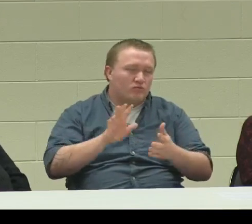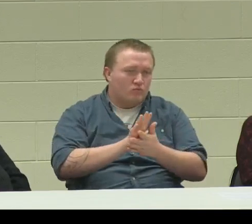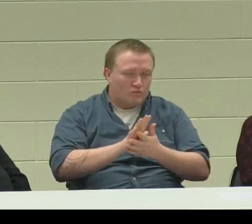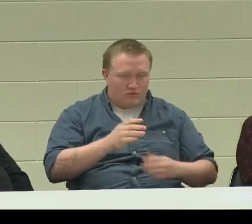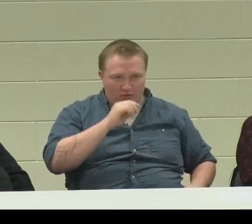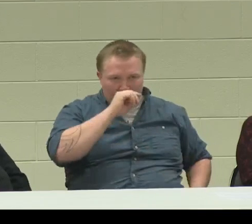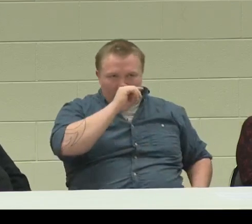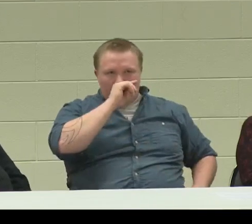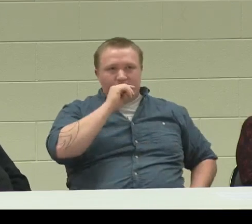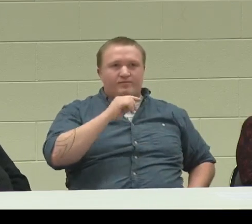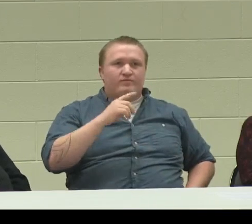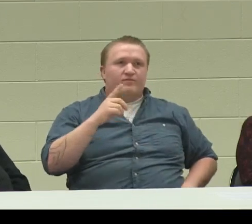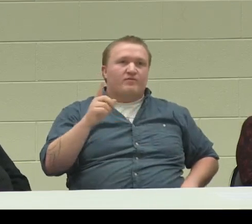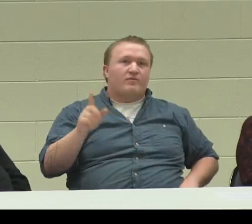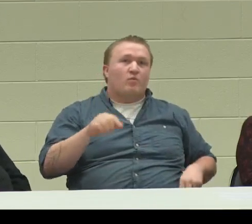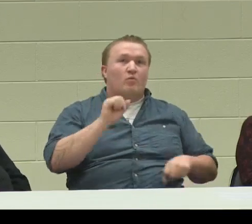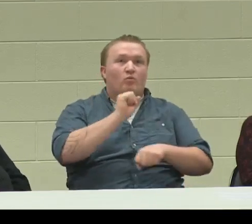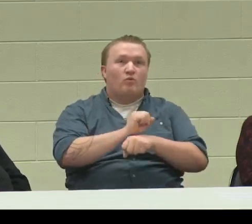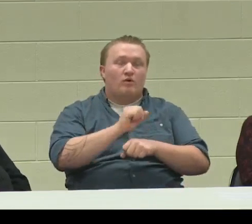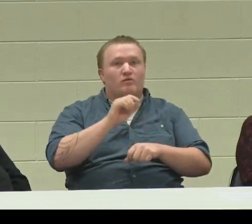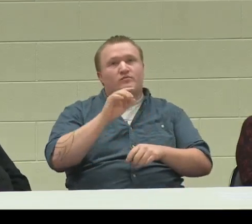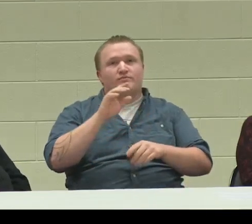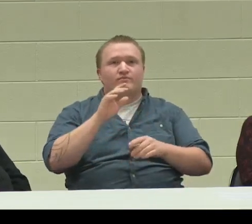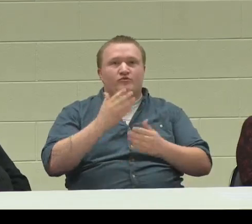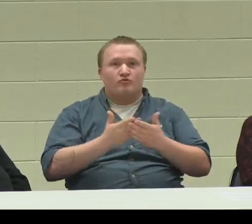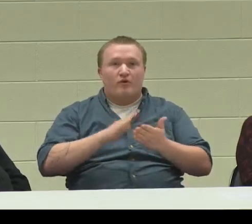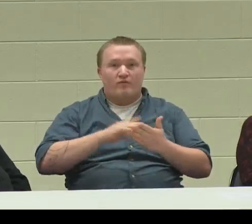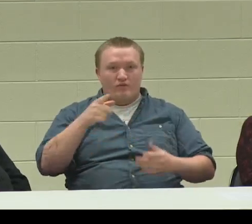a transition type school, education setting.